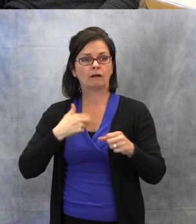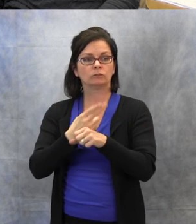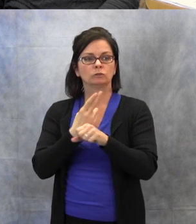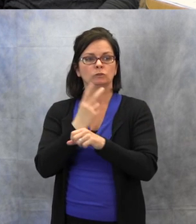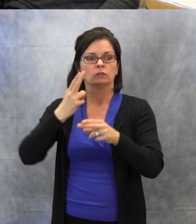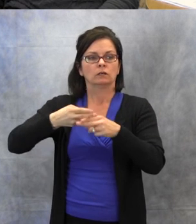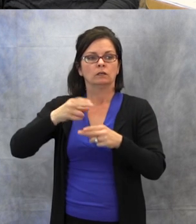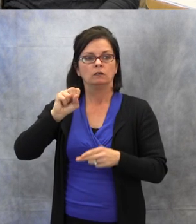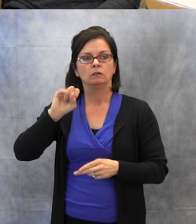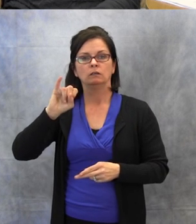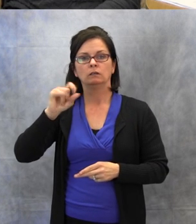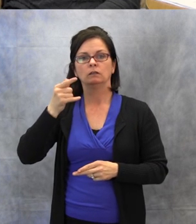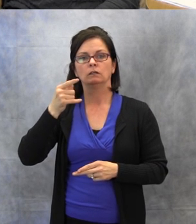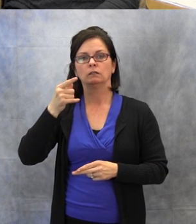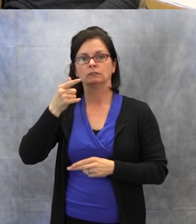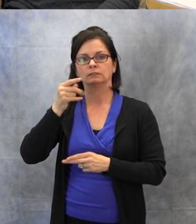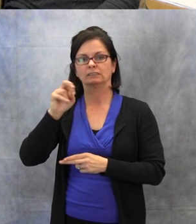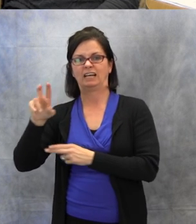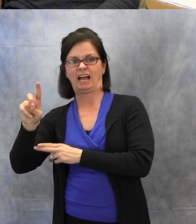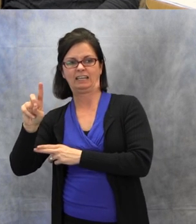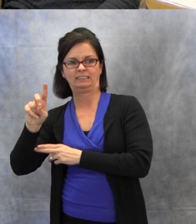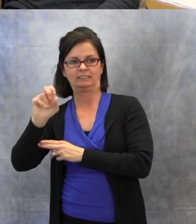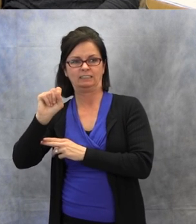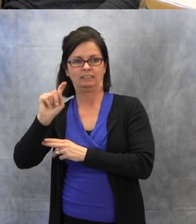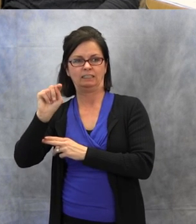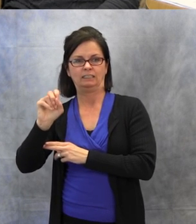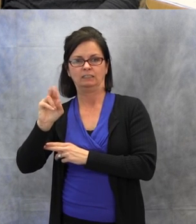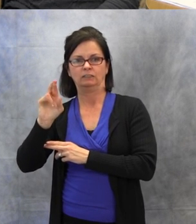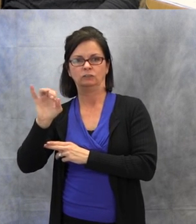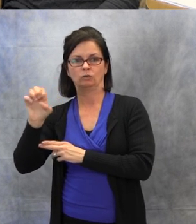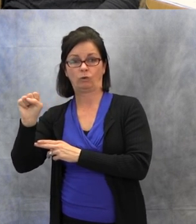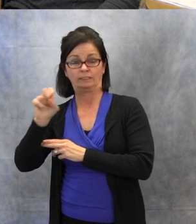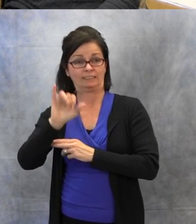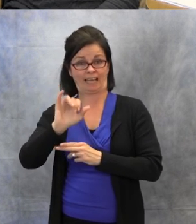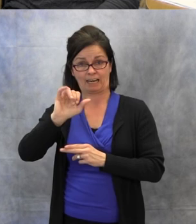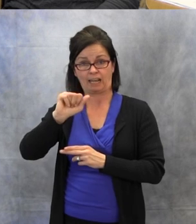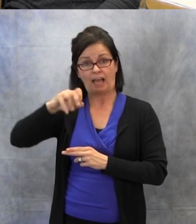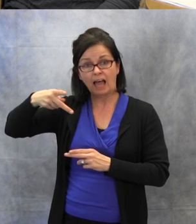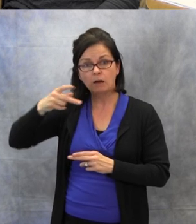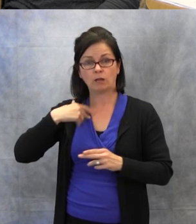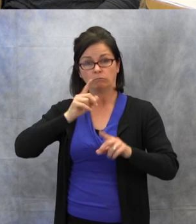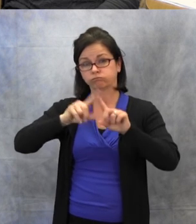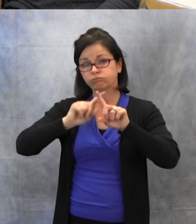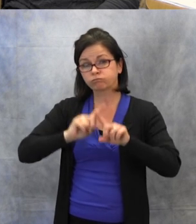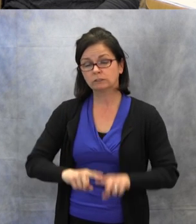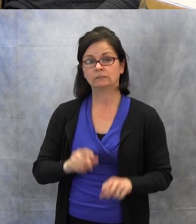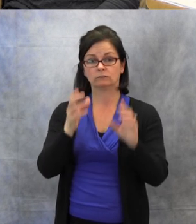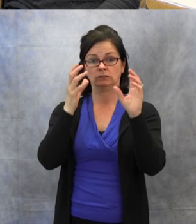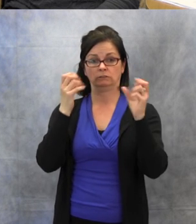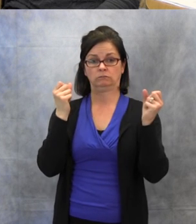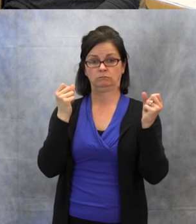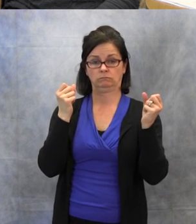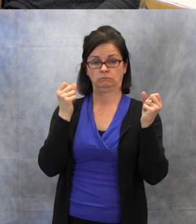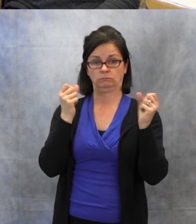that are already signed on it, that you can purchase. They're just a minimal cost.